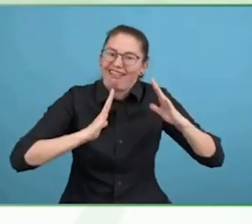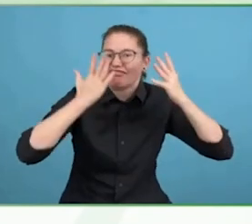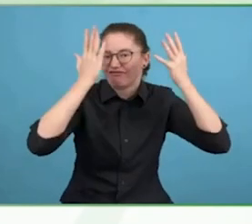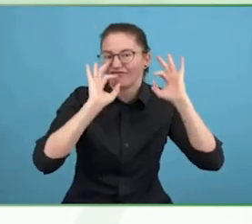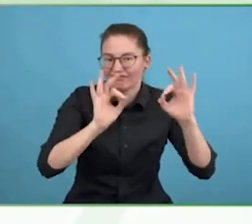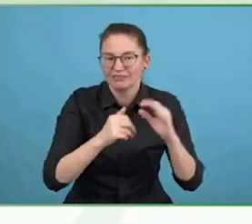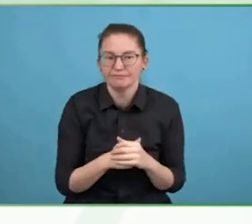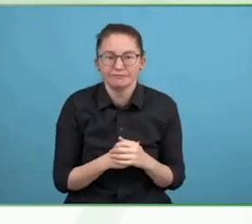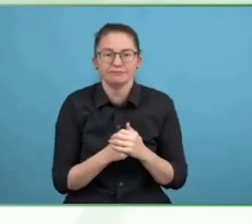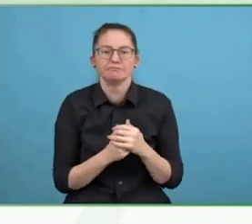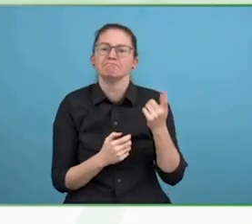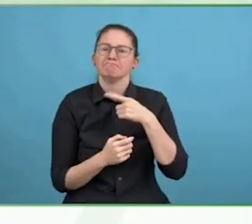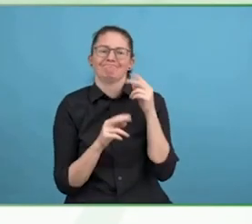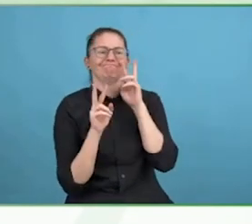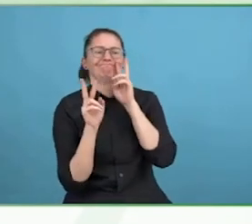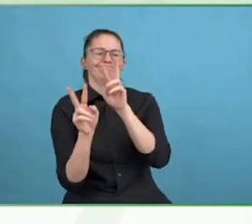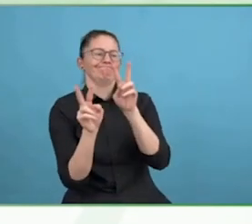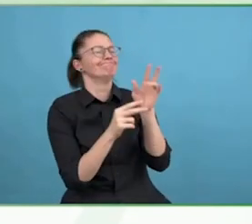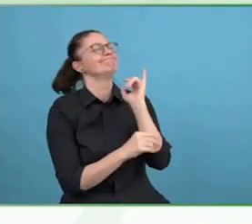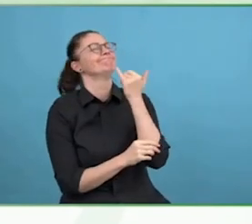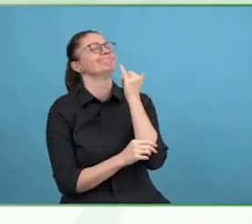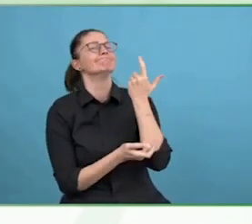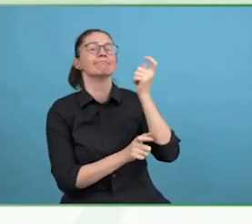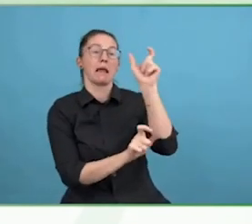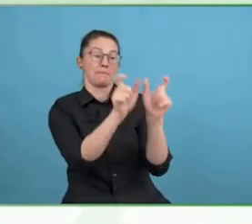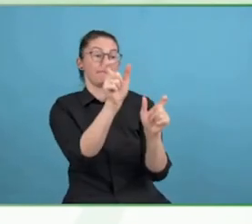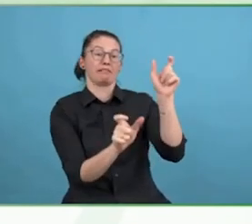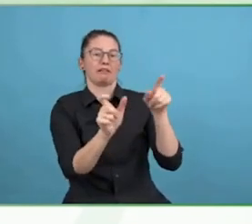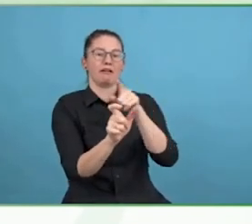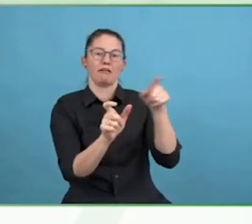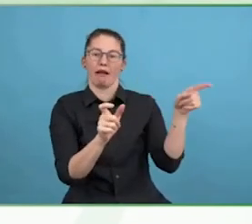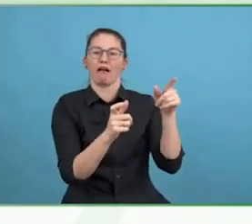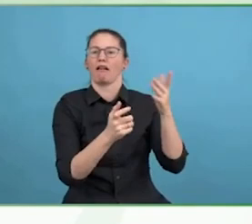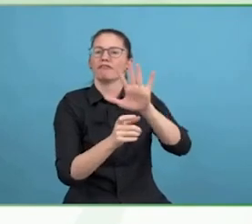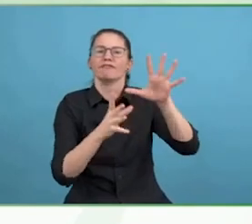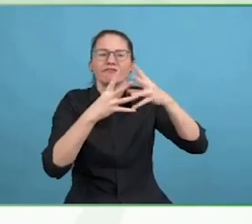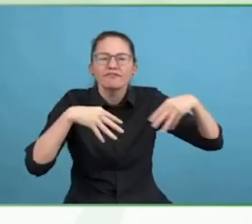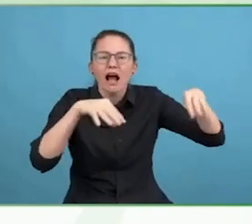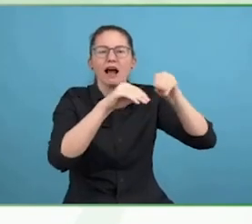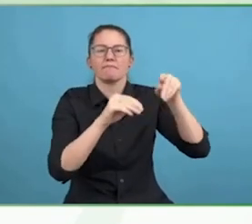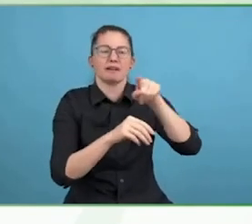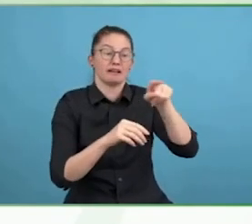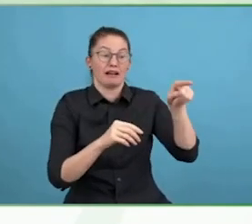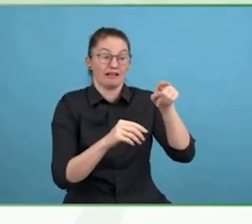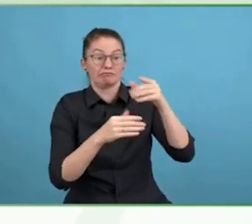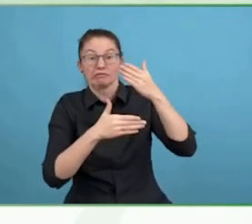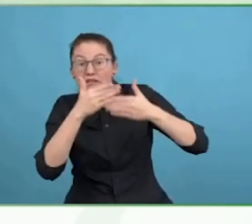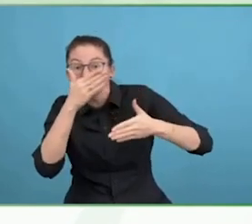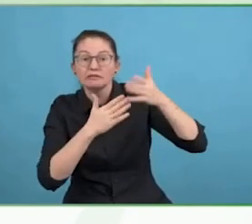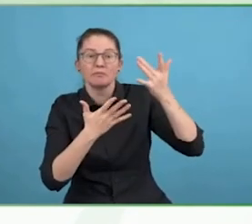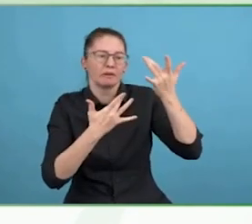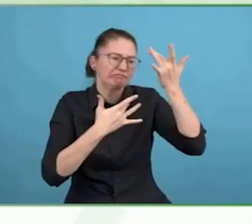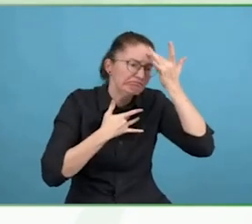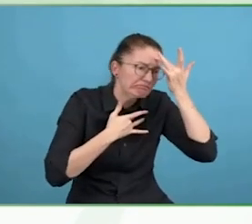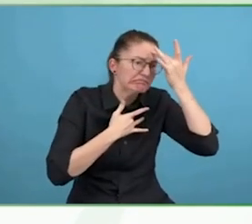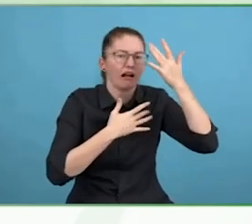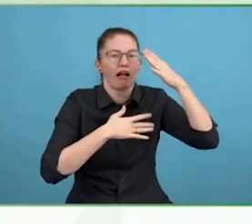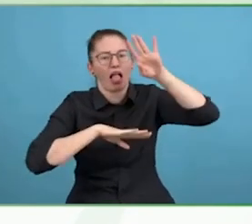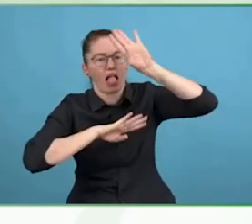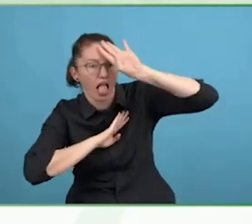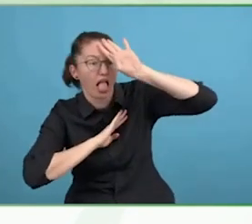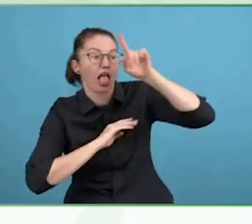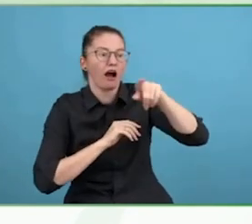ERGs to cater for underrepresented communities and the 92,000 women